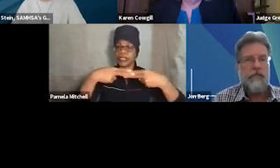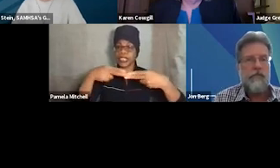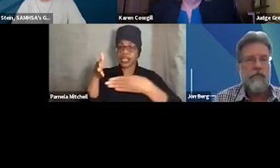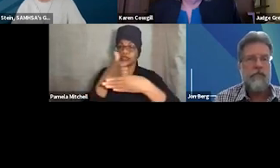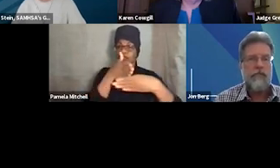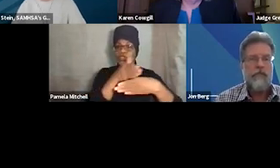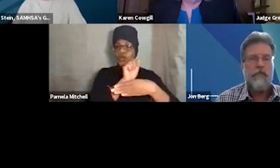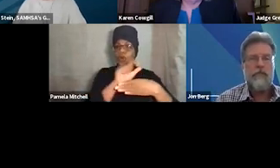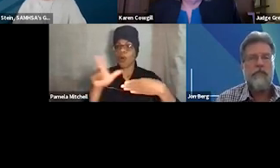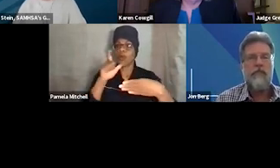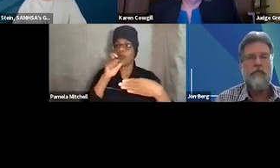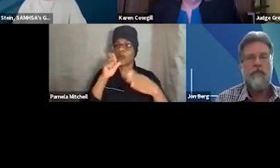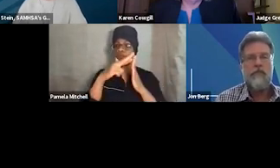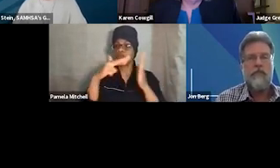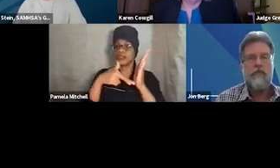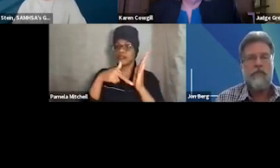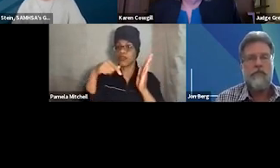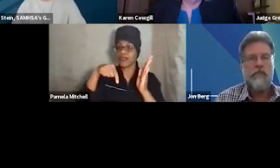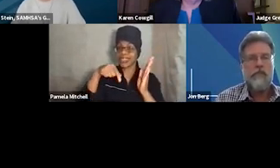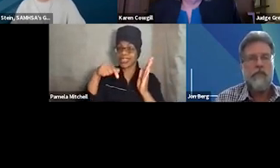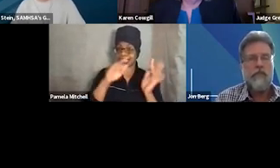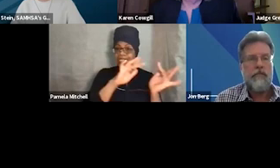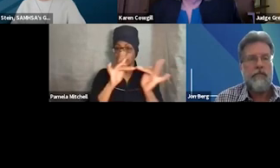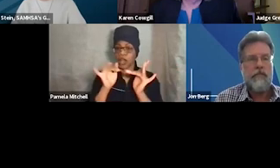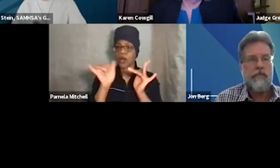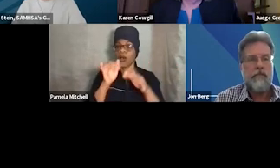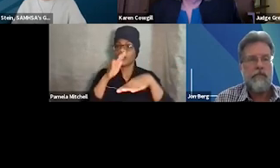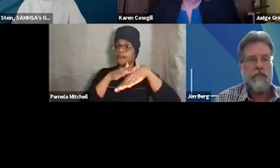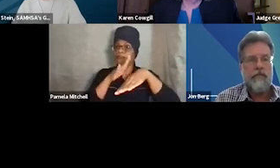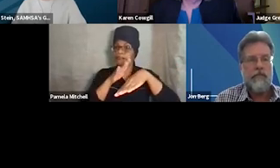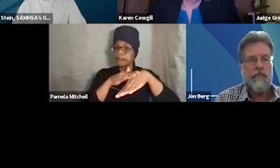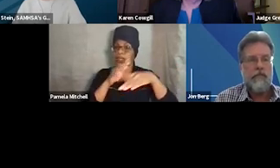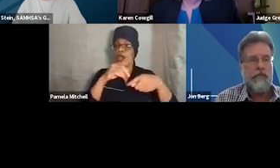who has registered for this event. We'll also notify you when the recording for this event